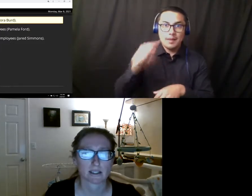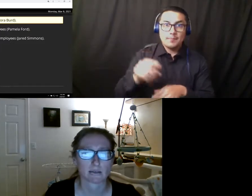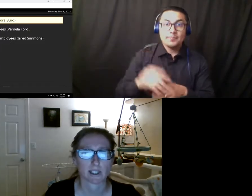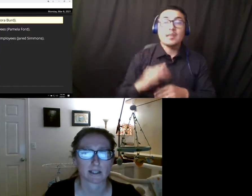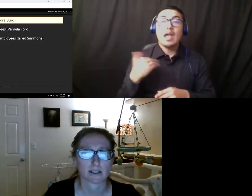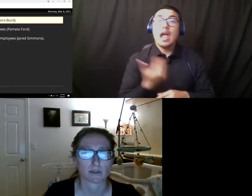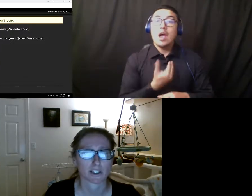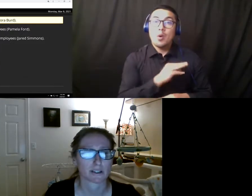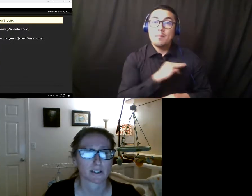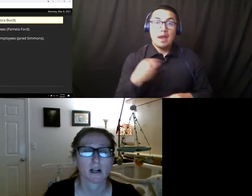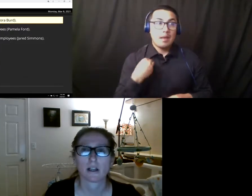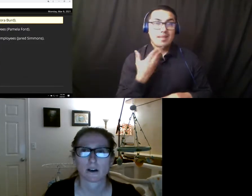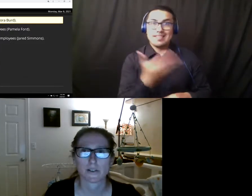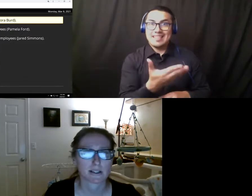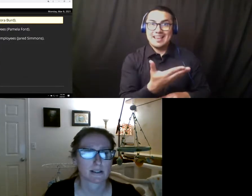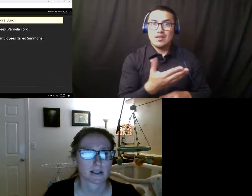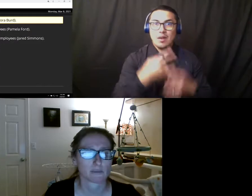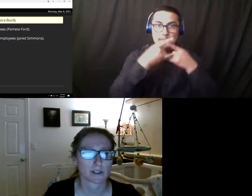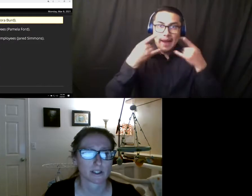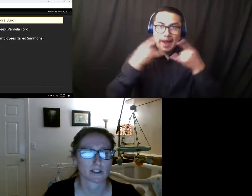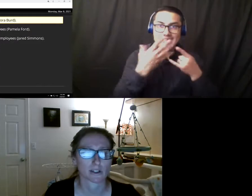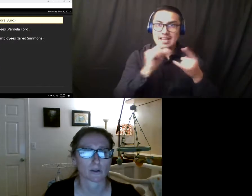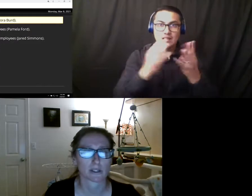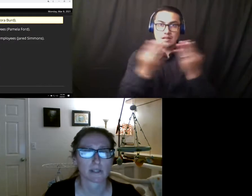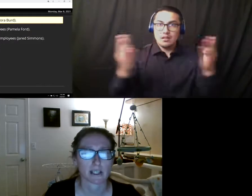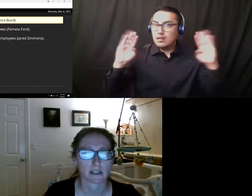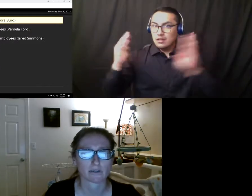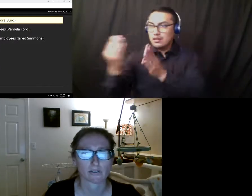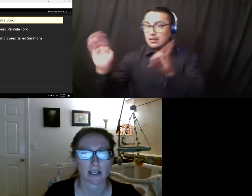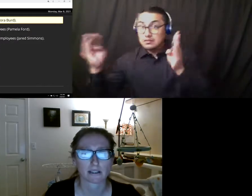and behind separate shields. Are these same precautions going to be taken for faculty,